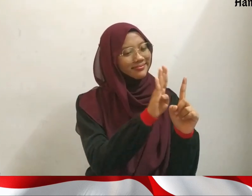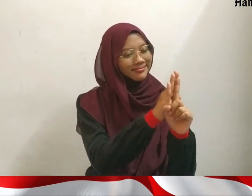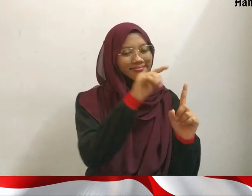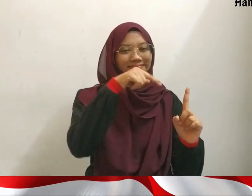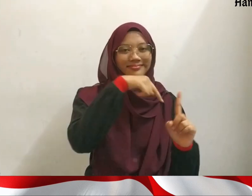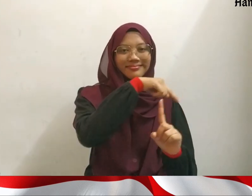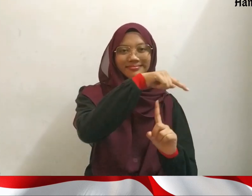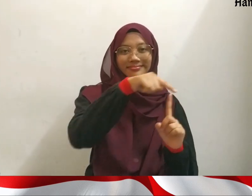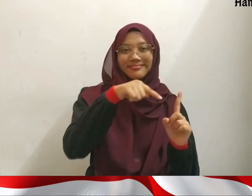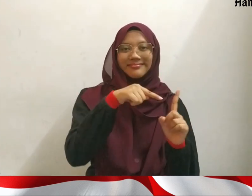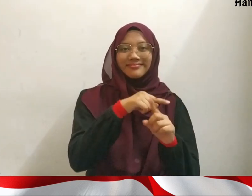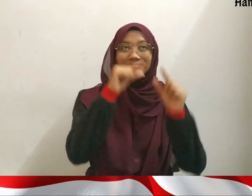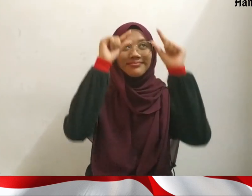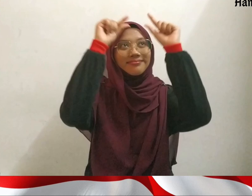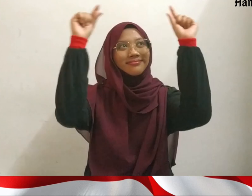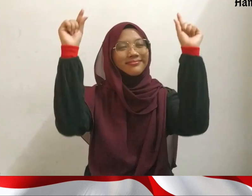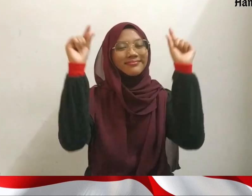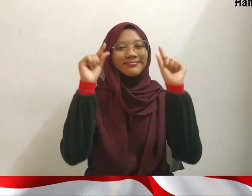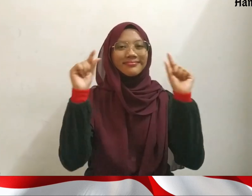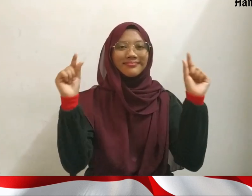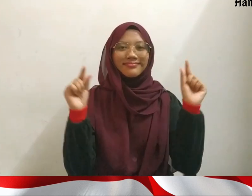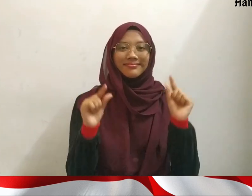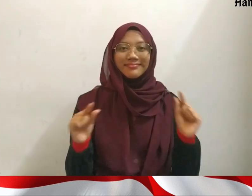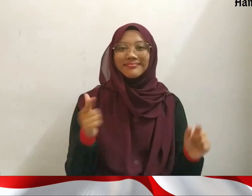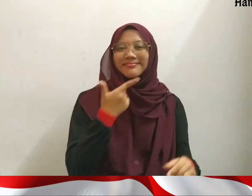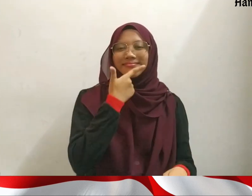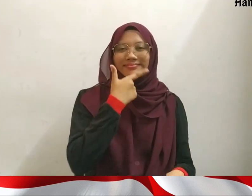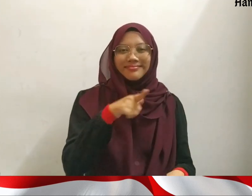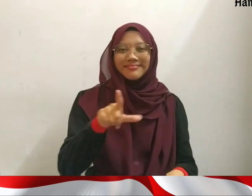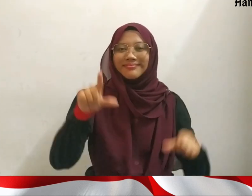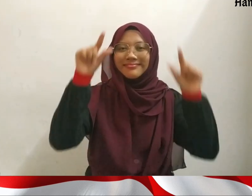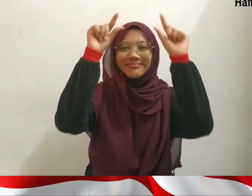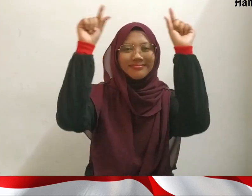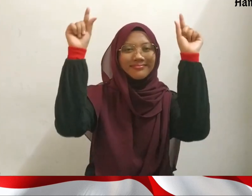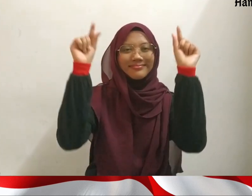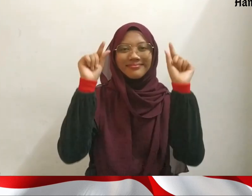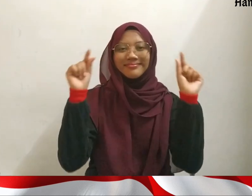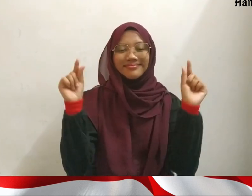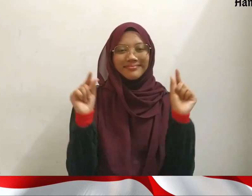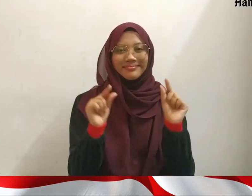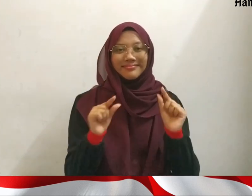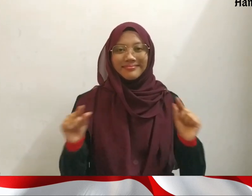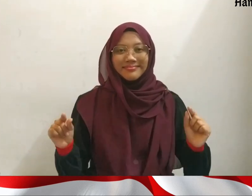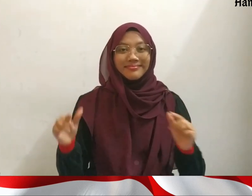When thunders halted the whole world